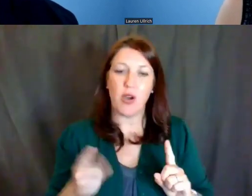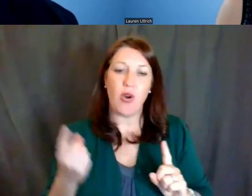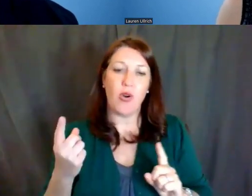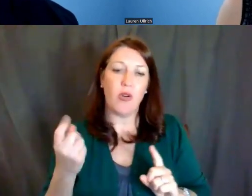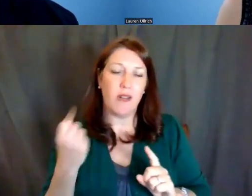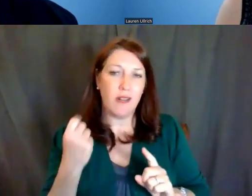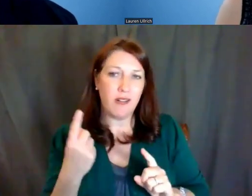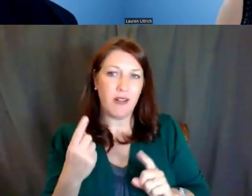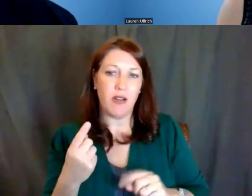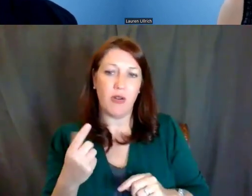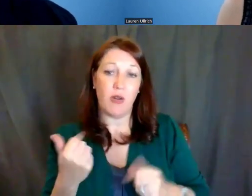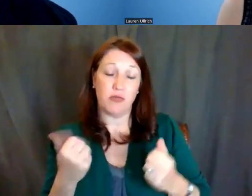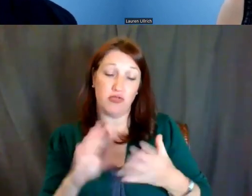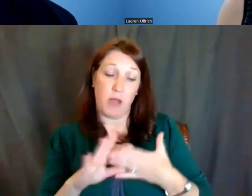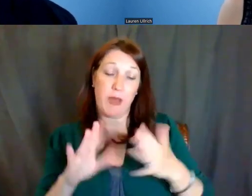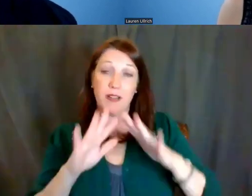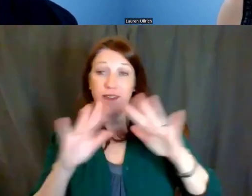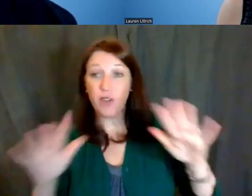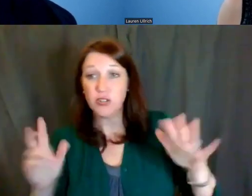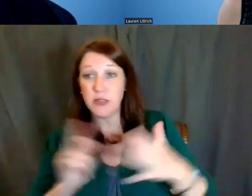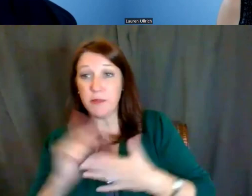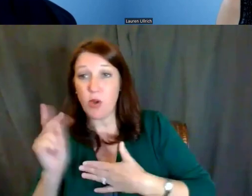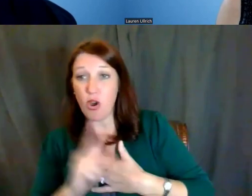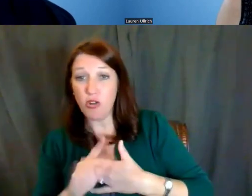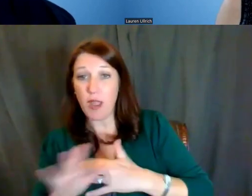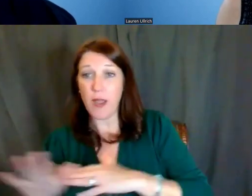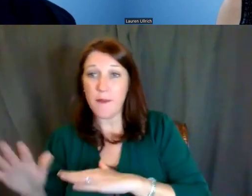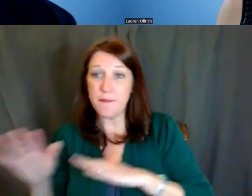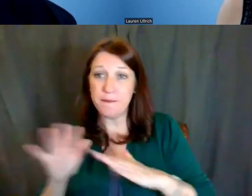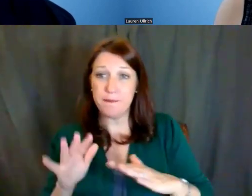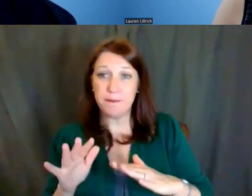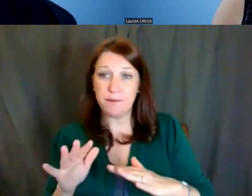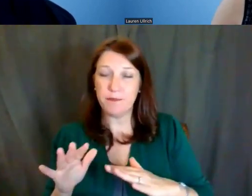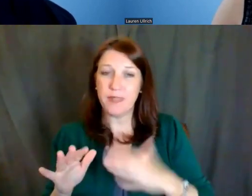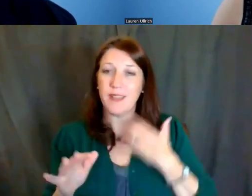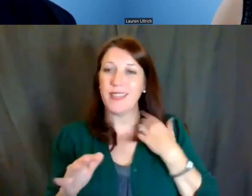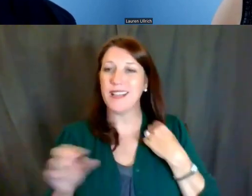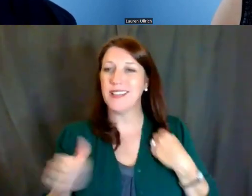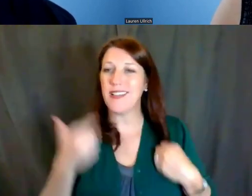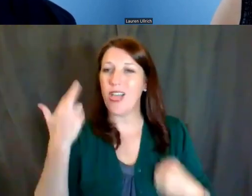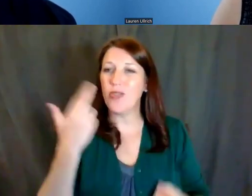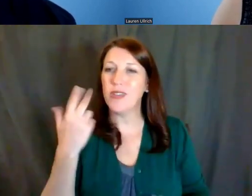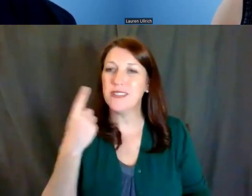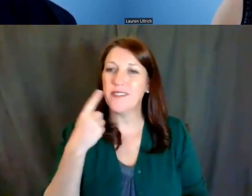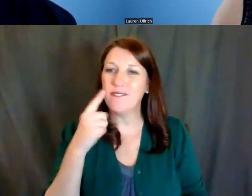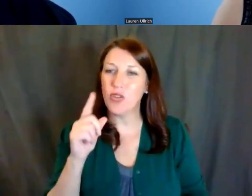when we're talking about diversity programs, that's another reason for the citizenship requirements.